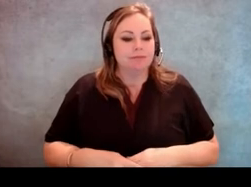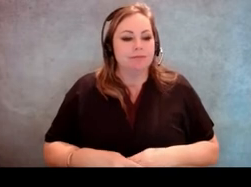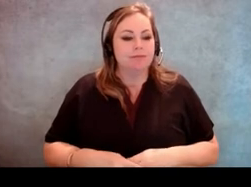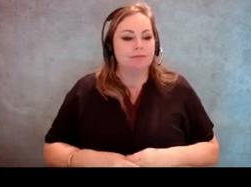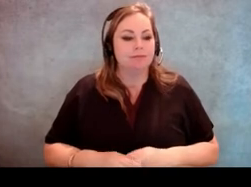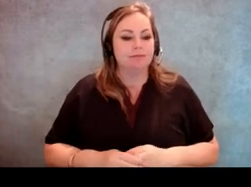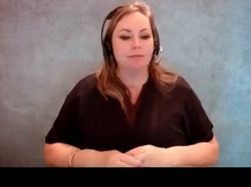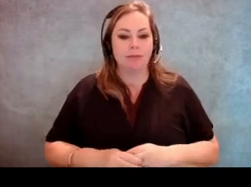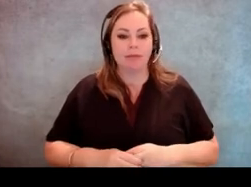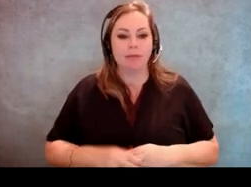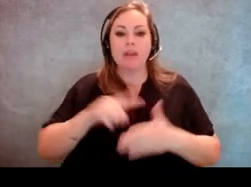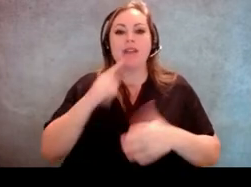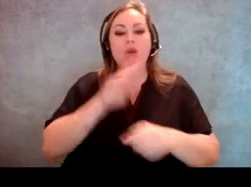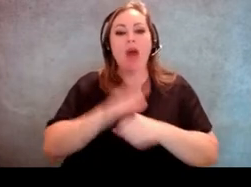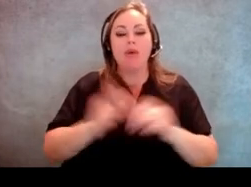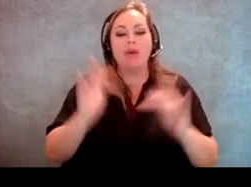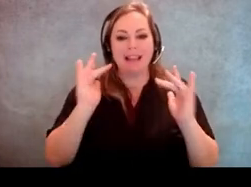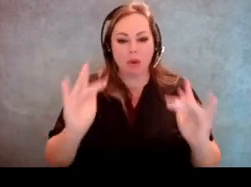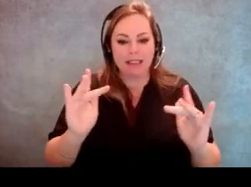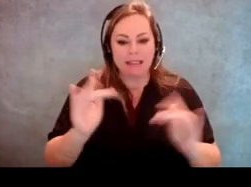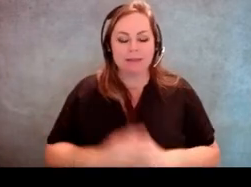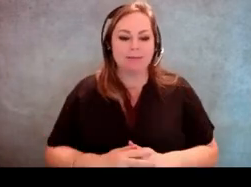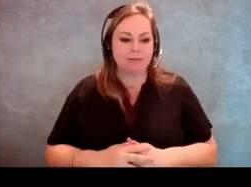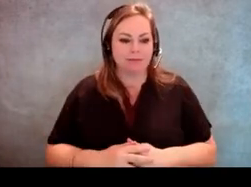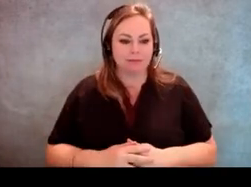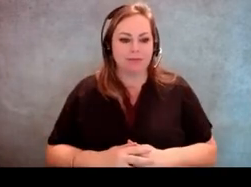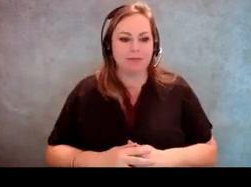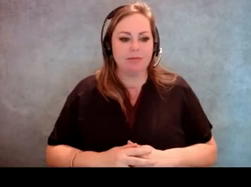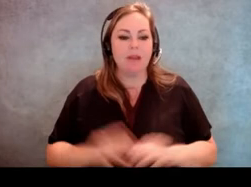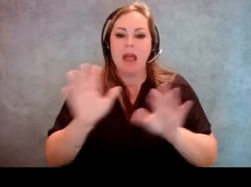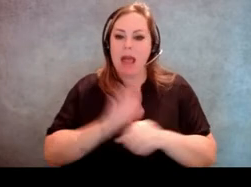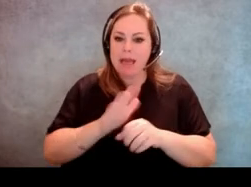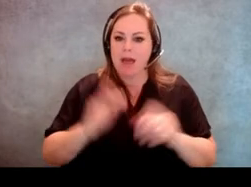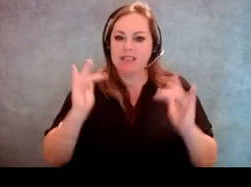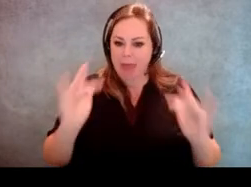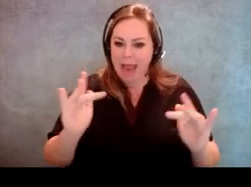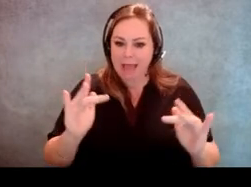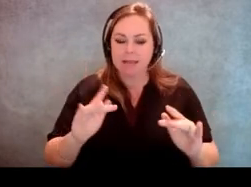Check for adequate clearance. This kind of goes with that, making sure there's enough space to move around.